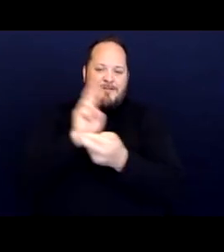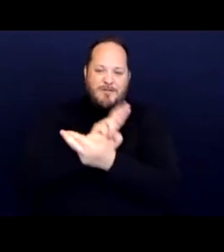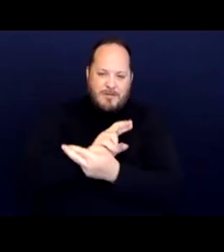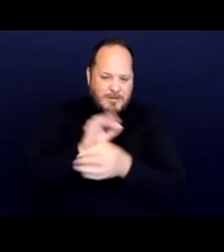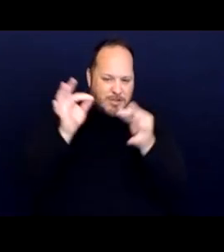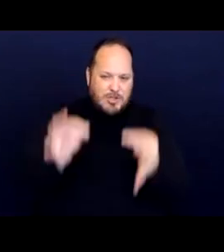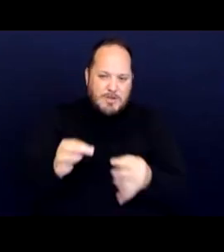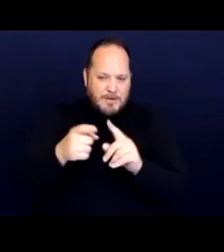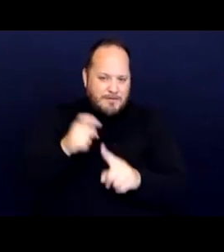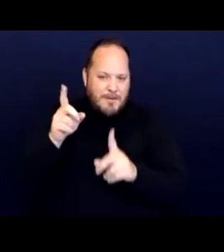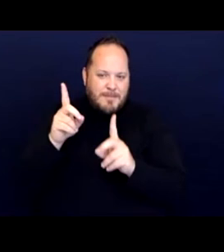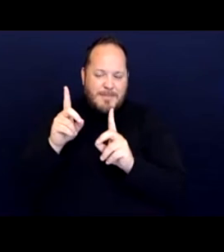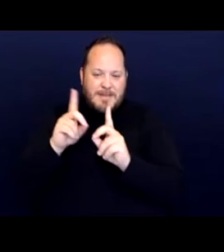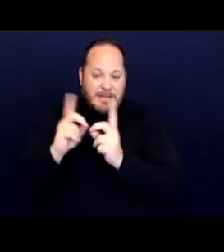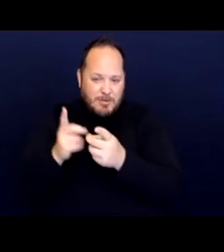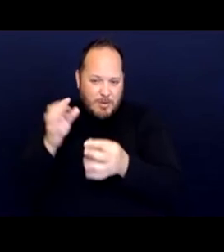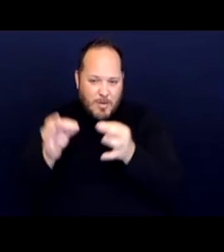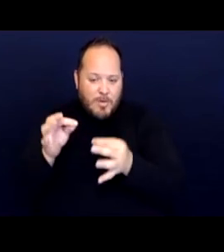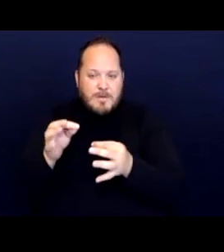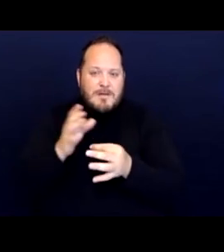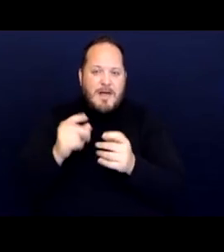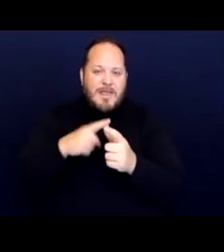and remanded the case for further proceedings.